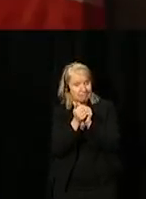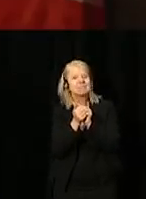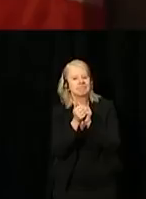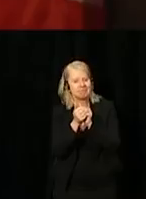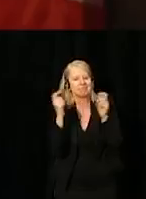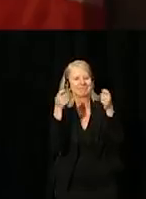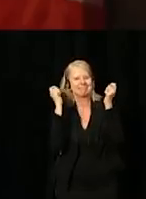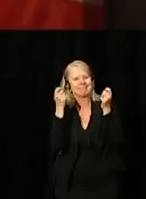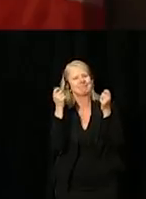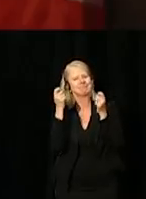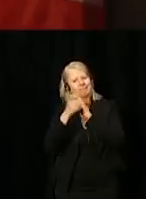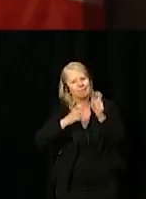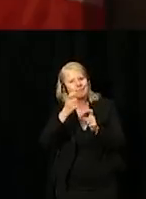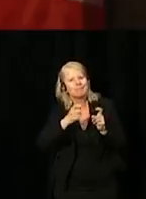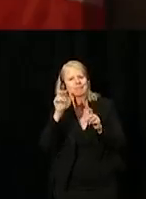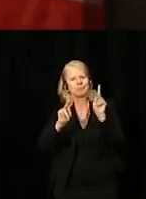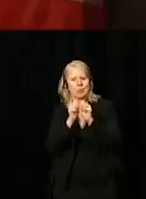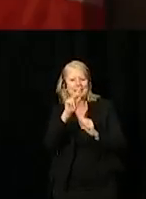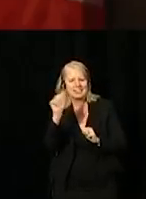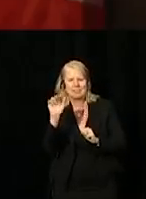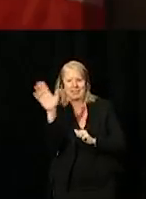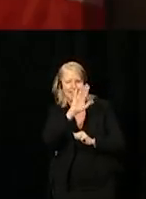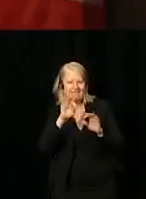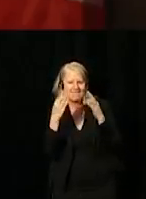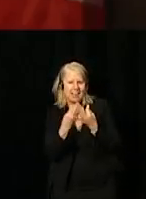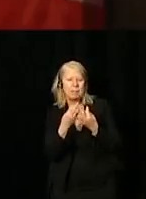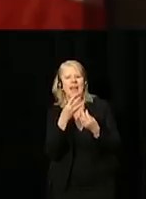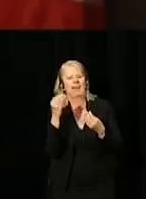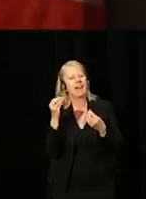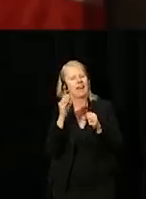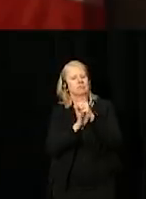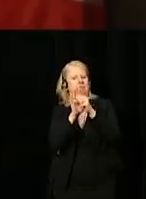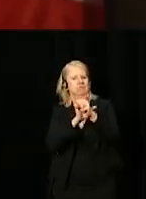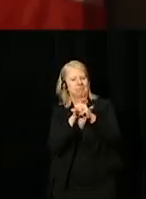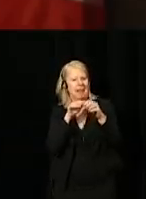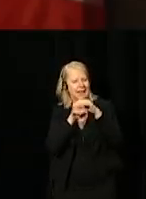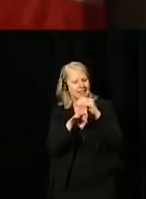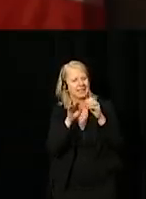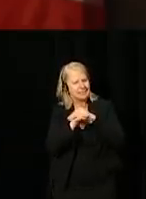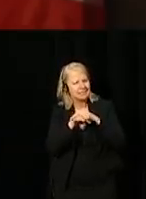of persons with disabilities and their families, and to promote accessibility and inclusion